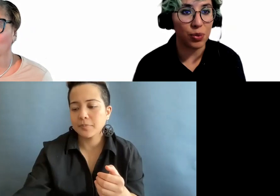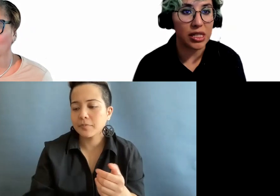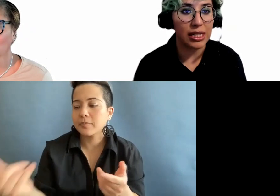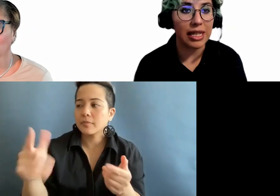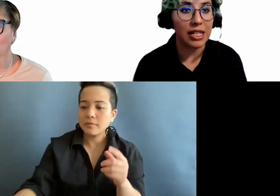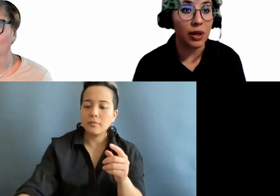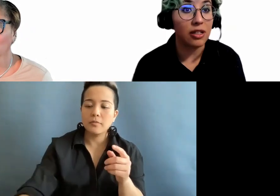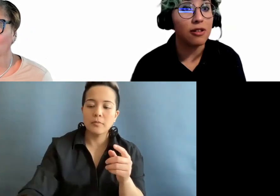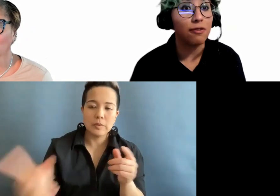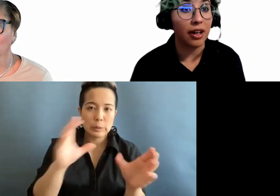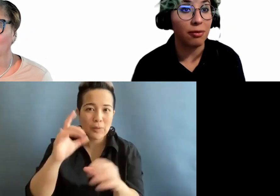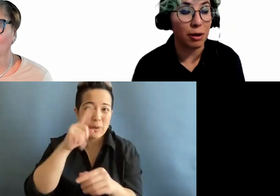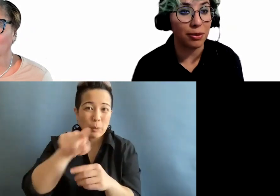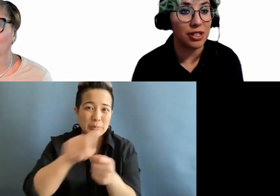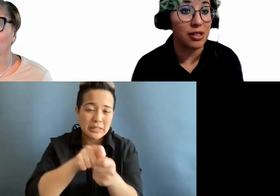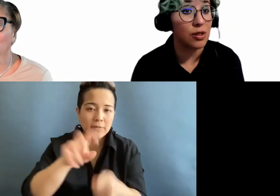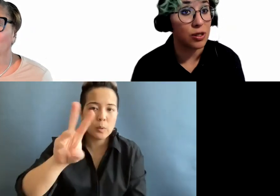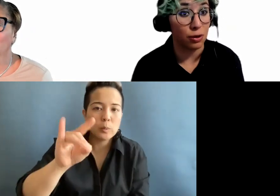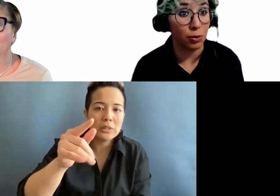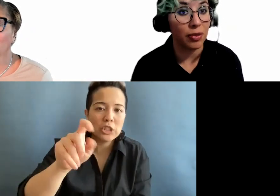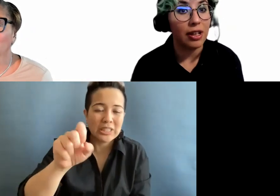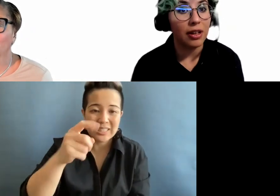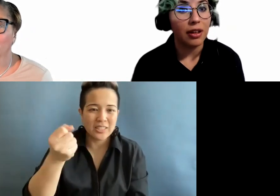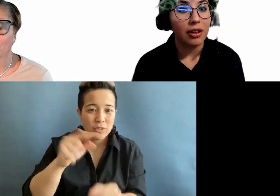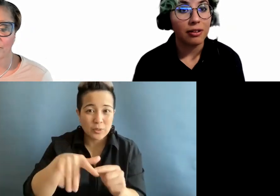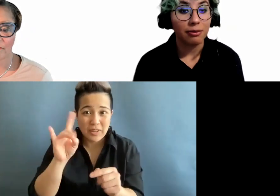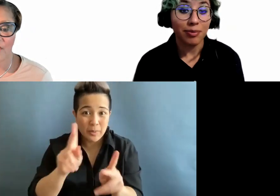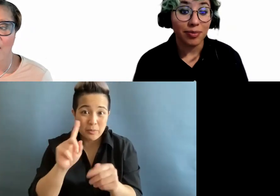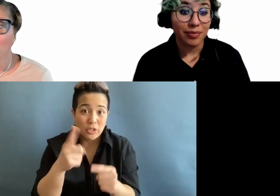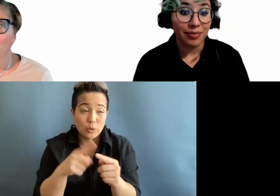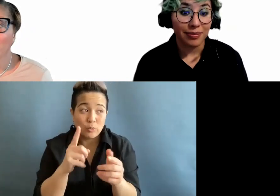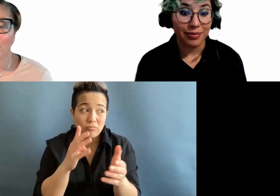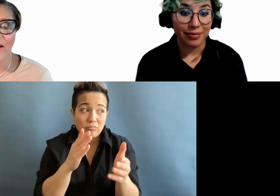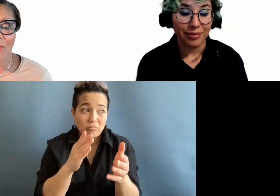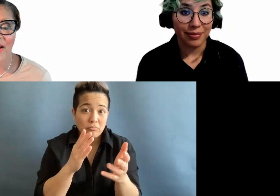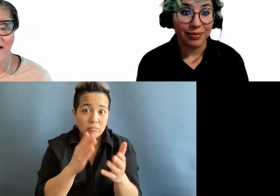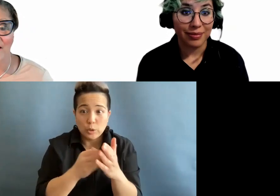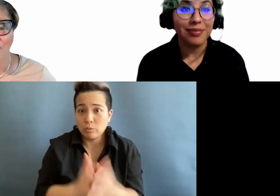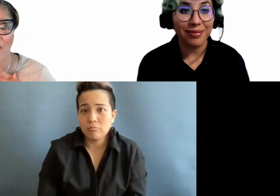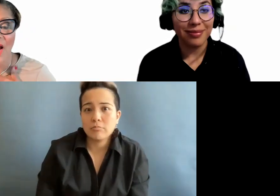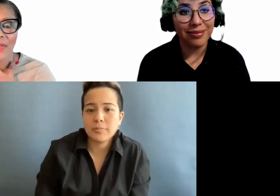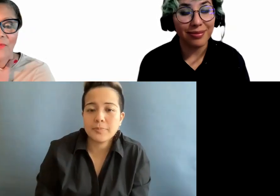widgets, and trying to find people just to sue. >> KIM ALFONSO: Thank you. And I love the comment